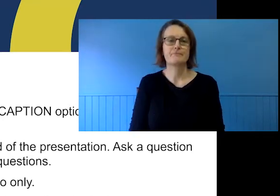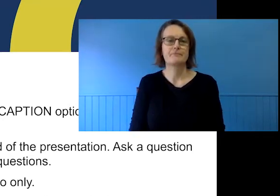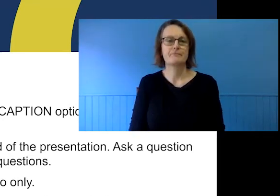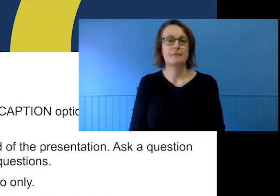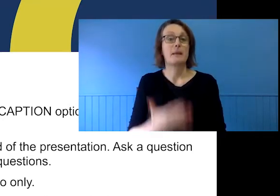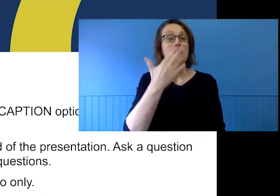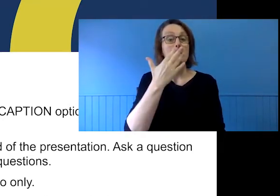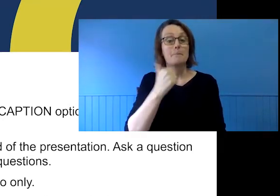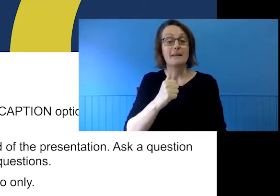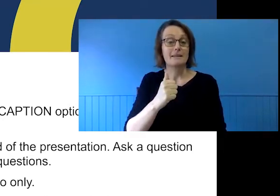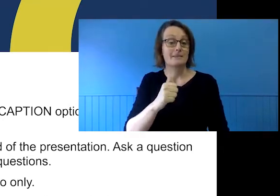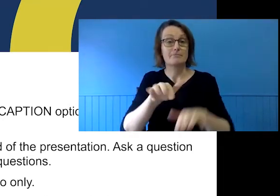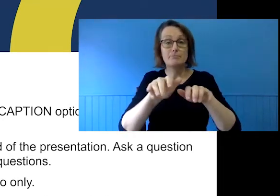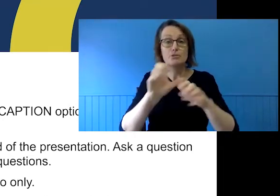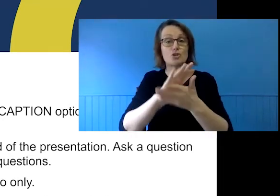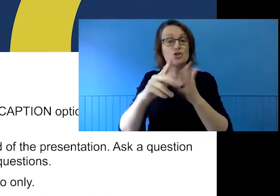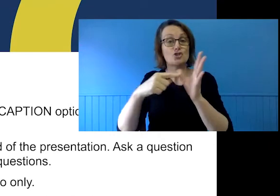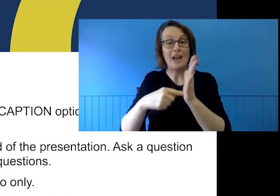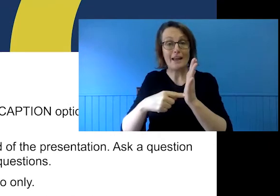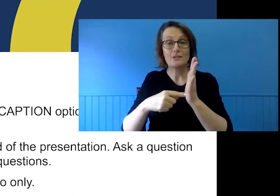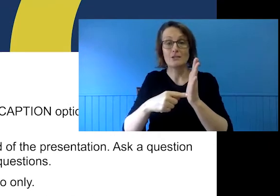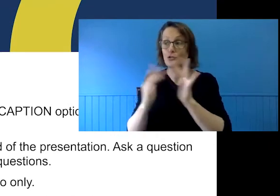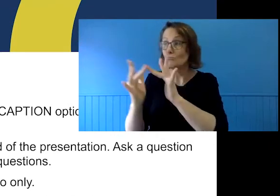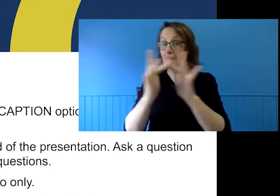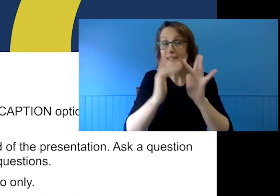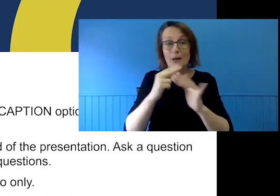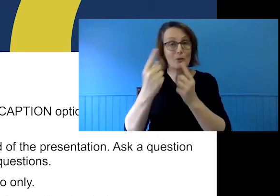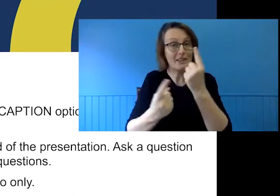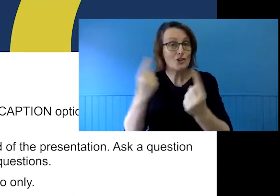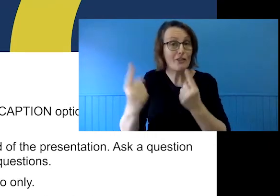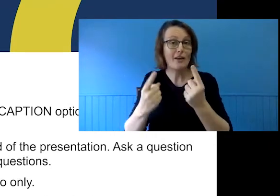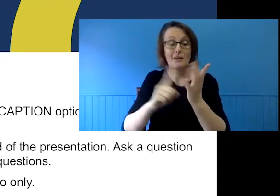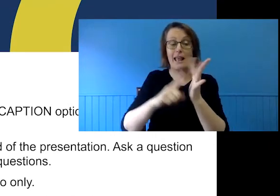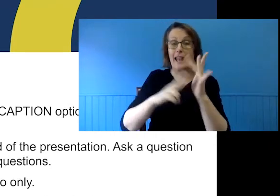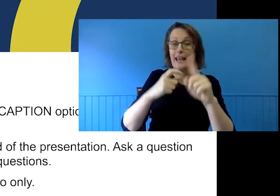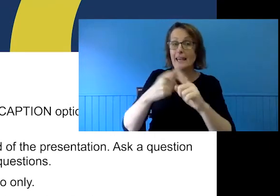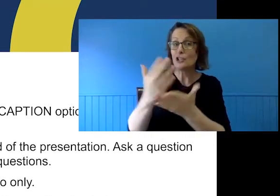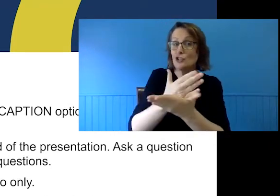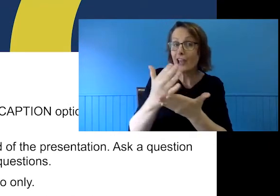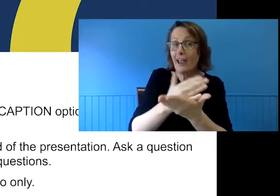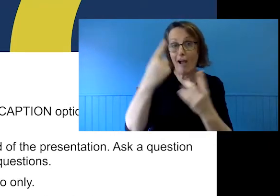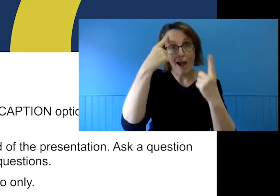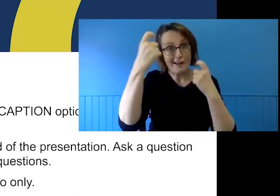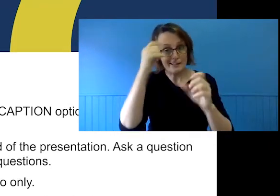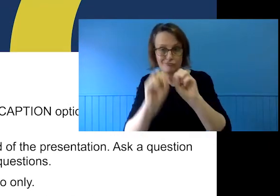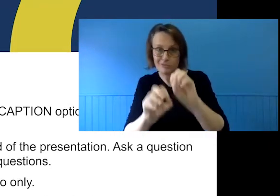the chat feature to engage with each other today, share any links or ideas you have from today's webinar.